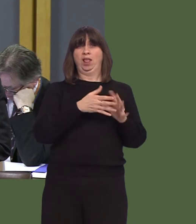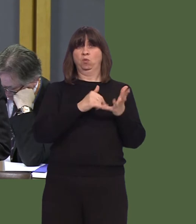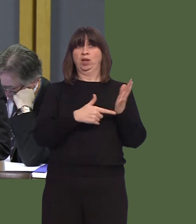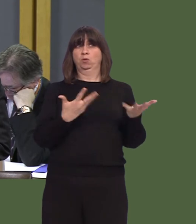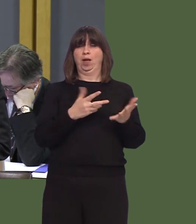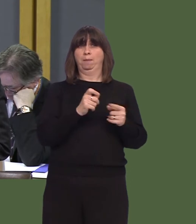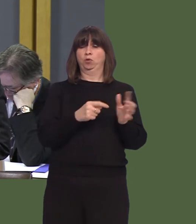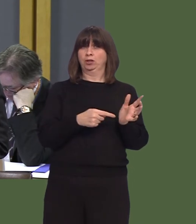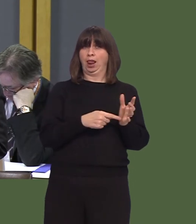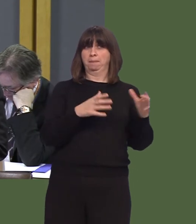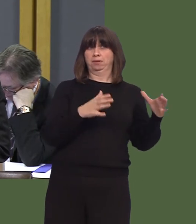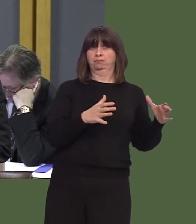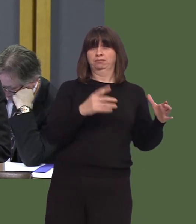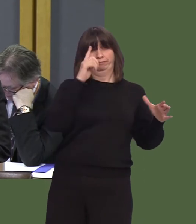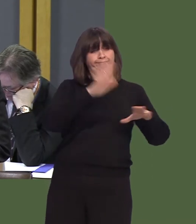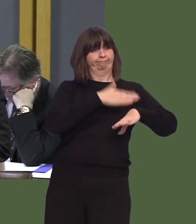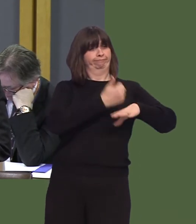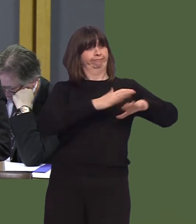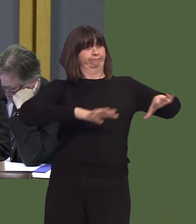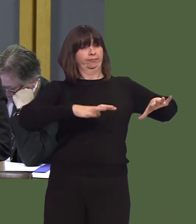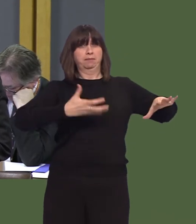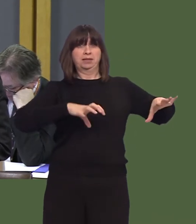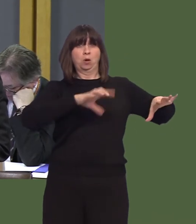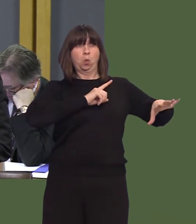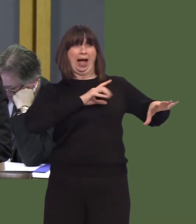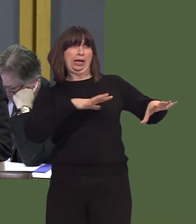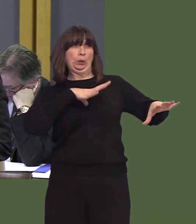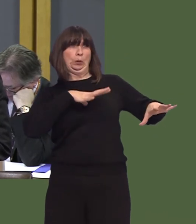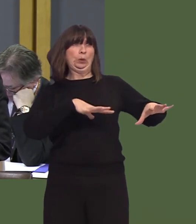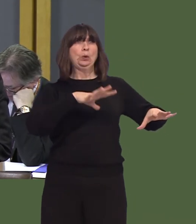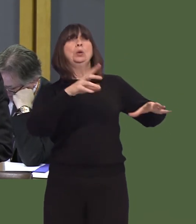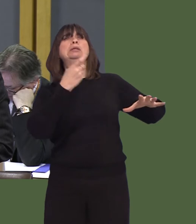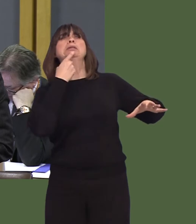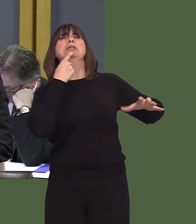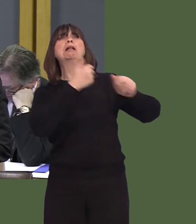actually in Port Talbot. It was created as a consequence of the uncertainty in steel making, and I appreciate the Welsh